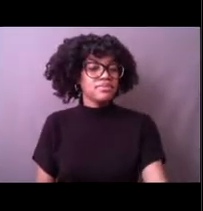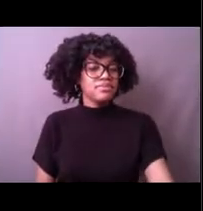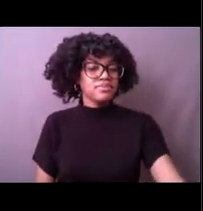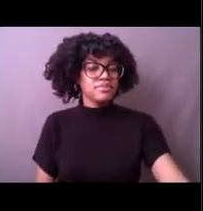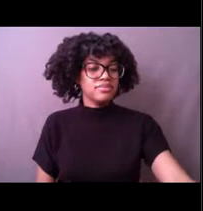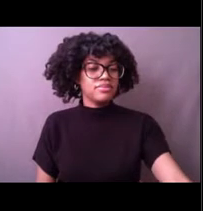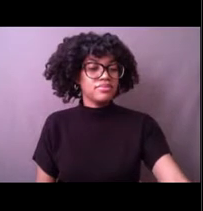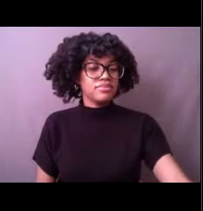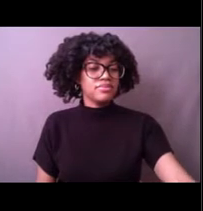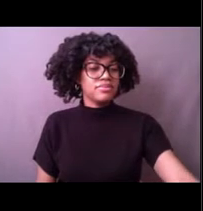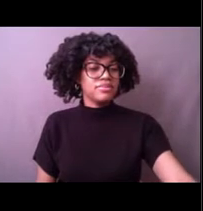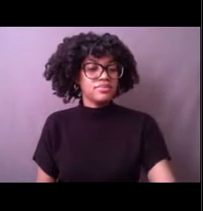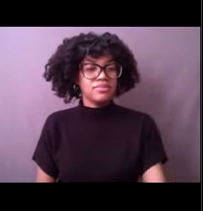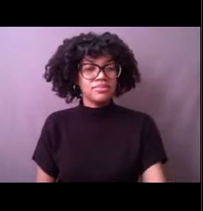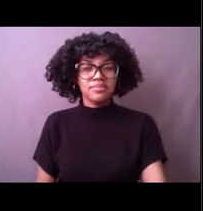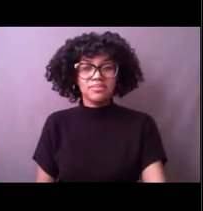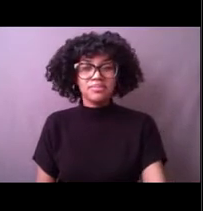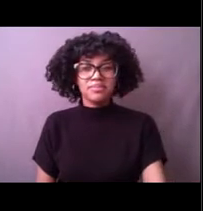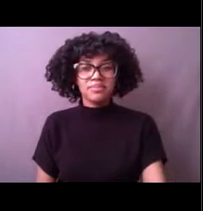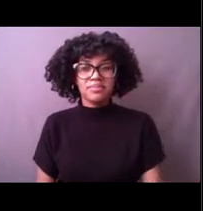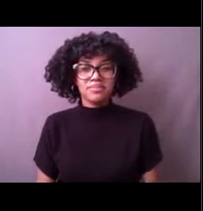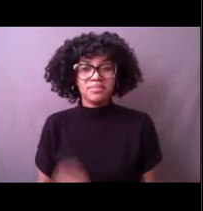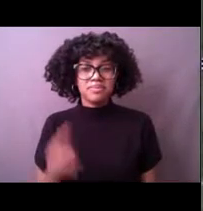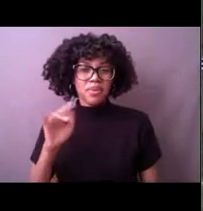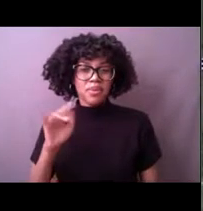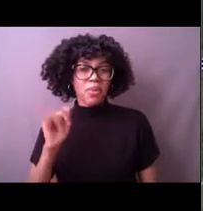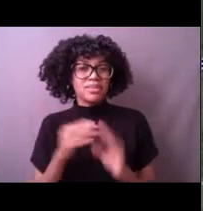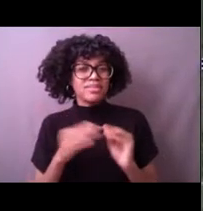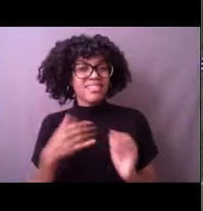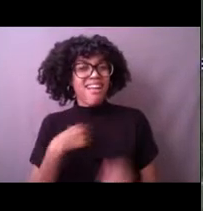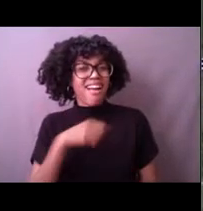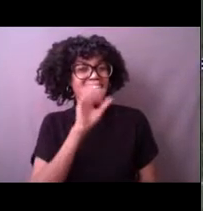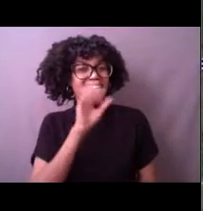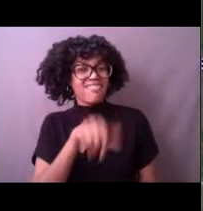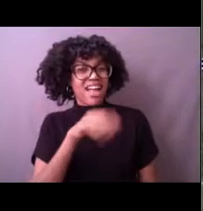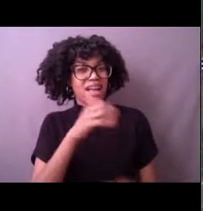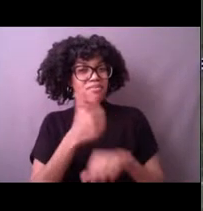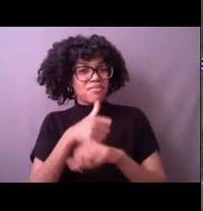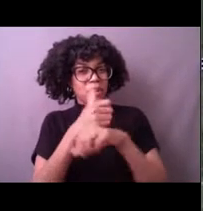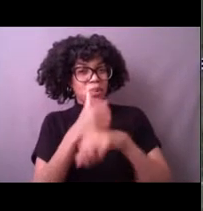[Nicole] I love that buoy, it's so cool. That buoy went through a lot.